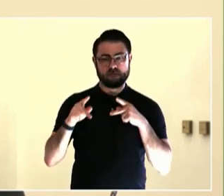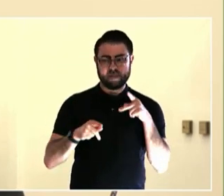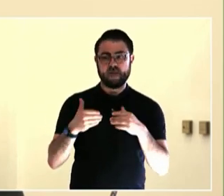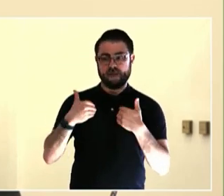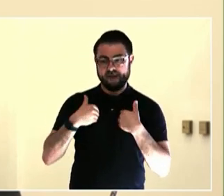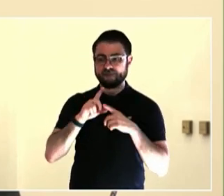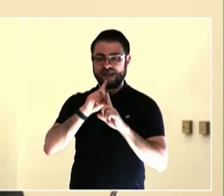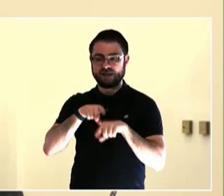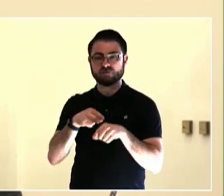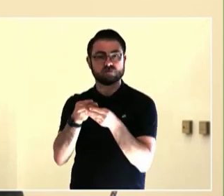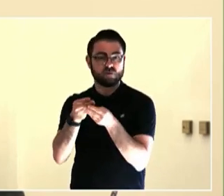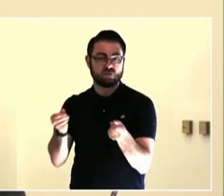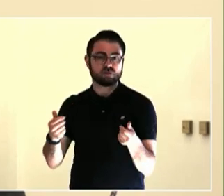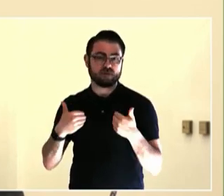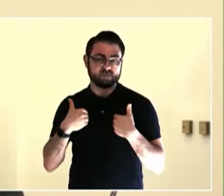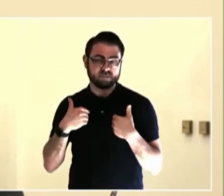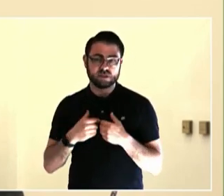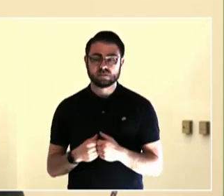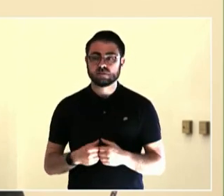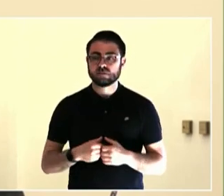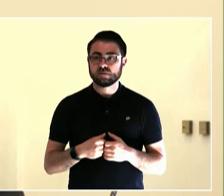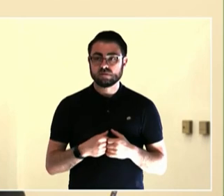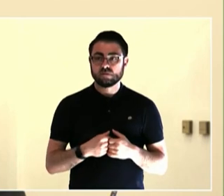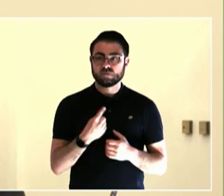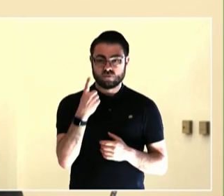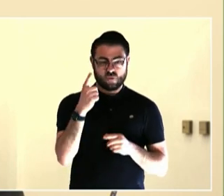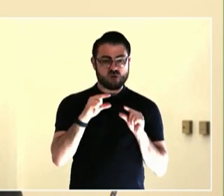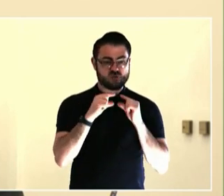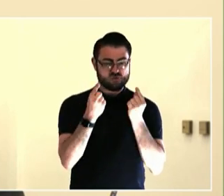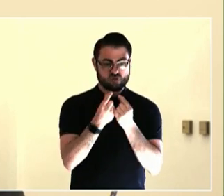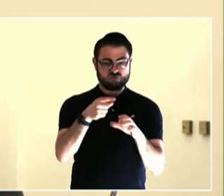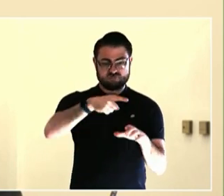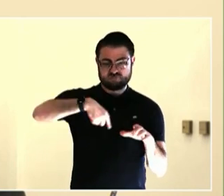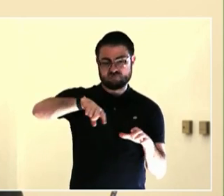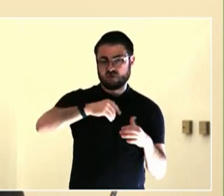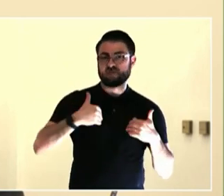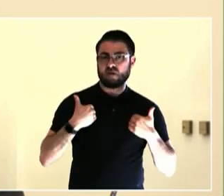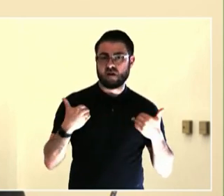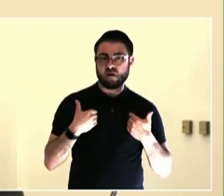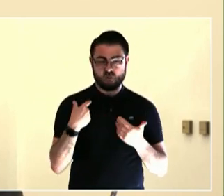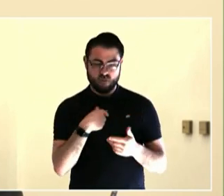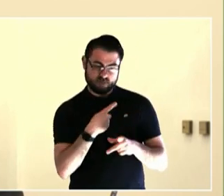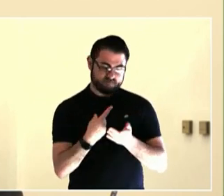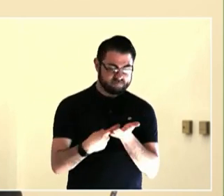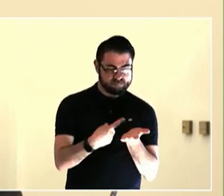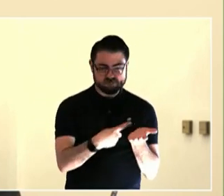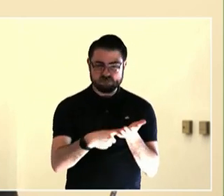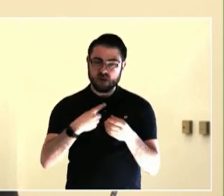outer southeast Portland, I always confused, am I in